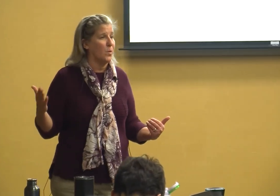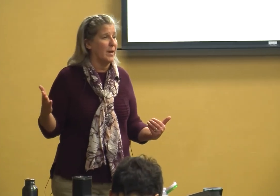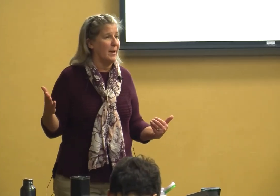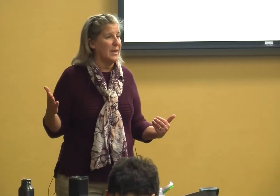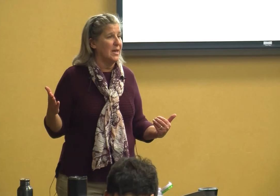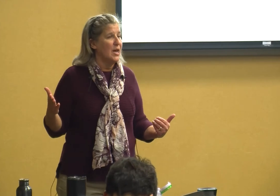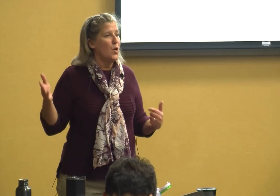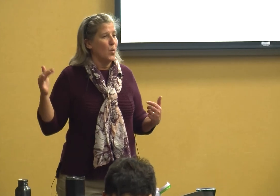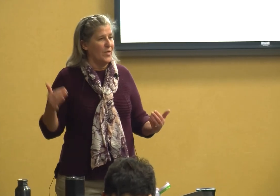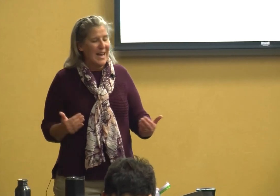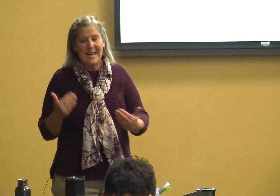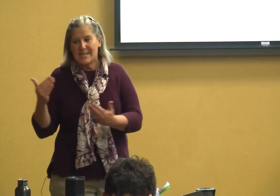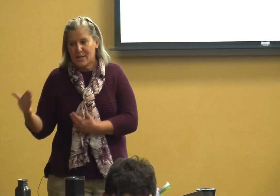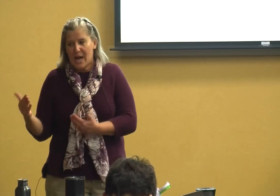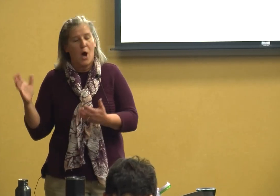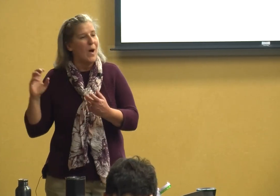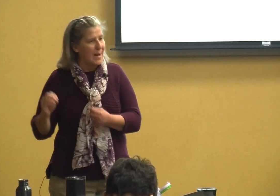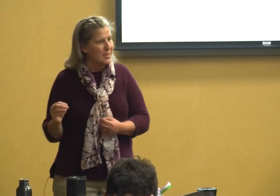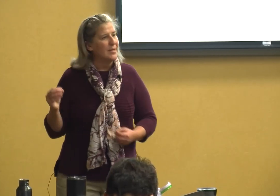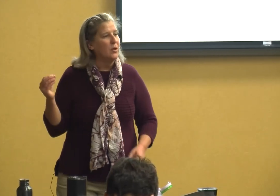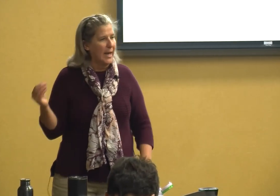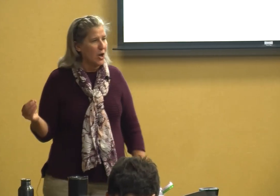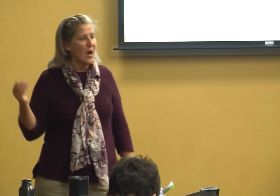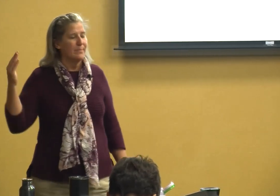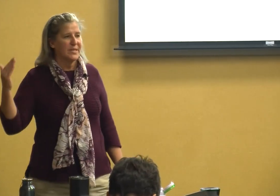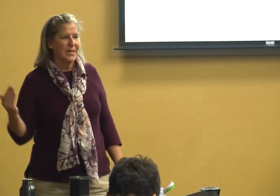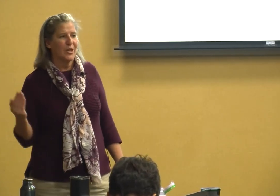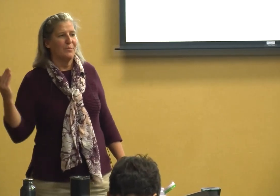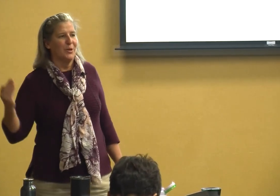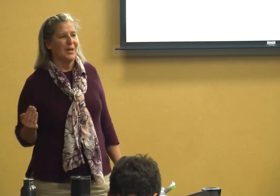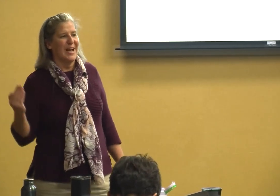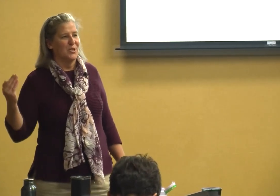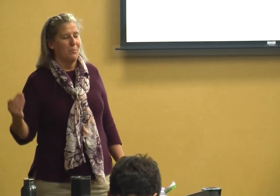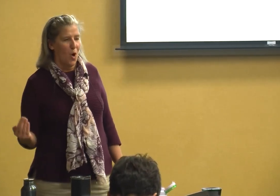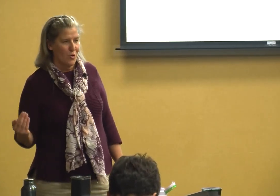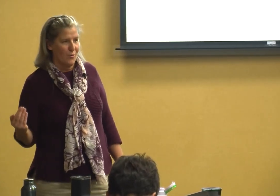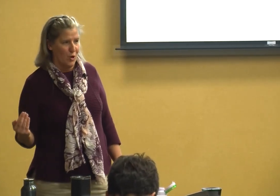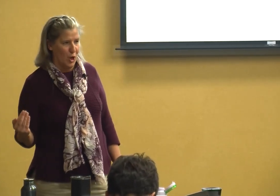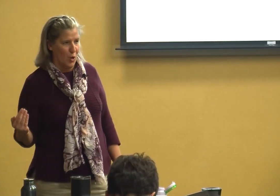what I mean would they need to know I'm still here I'm still a communication partner for you